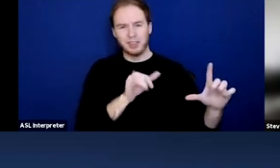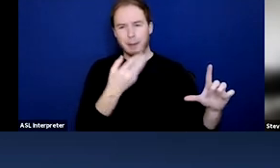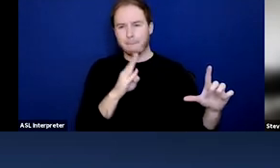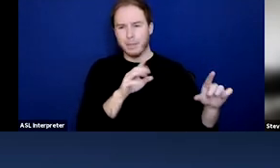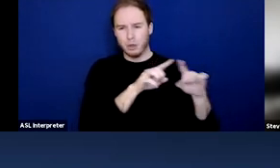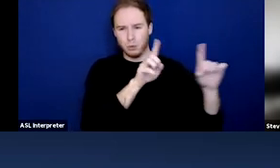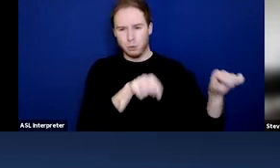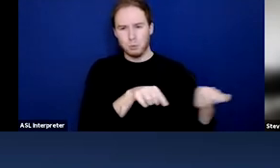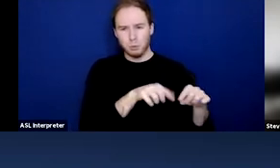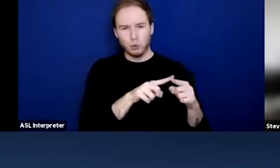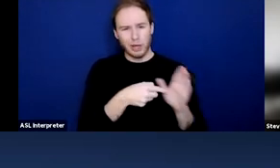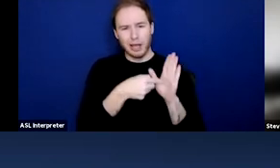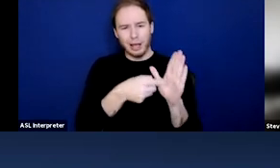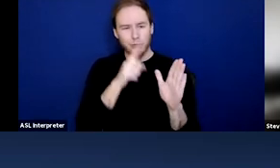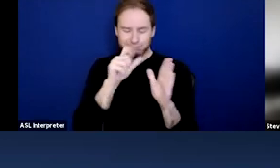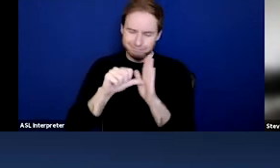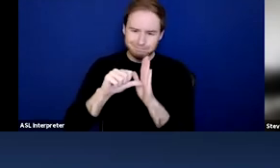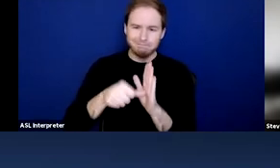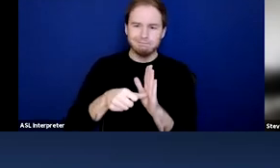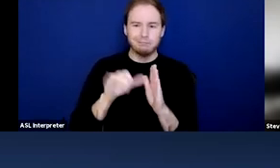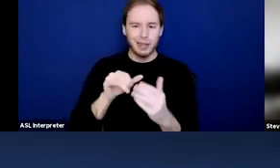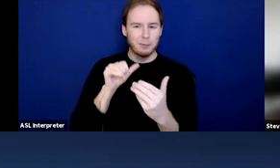and kind of push the importance of these approaches and strategies.